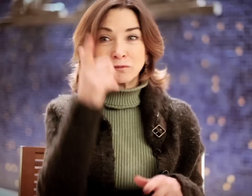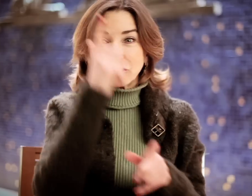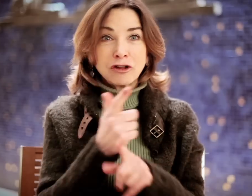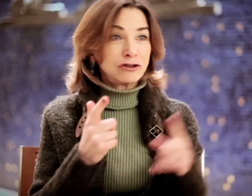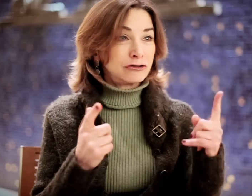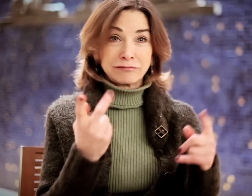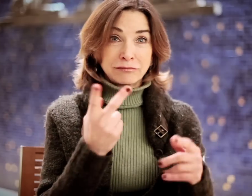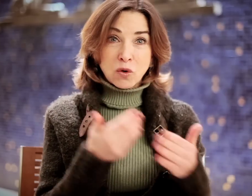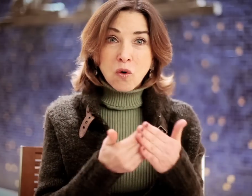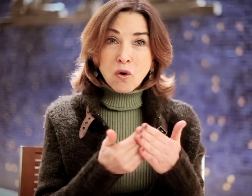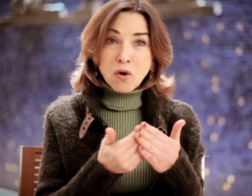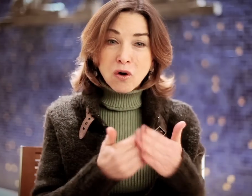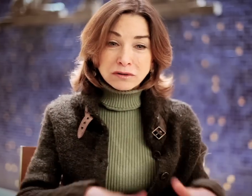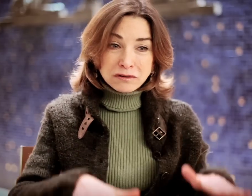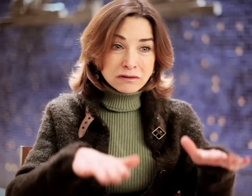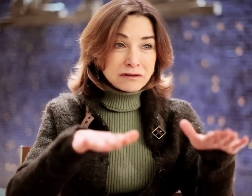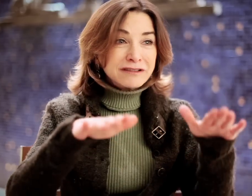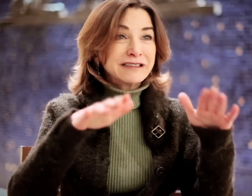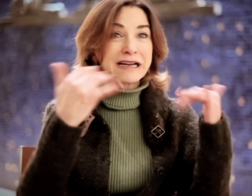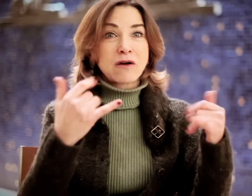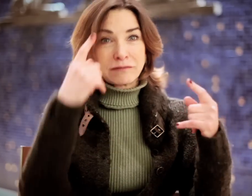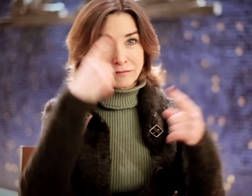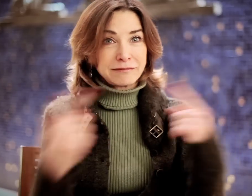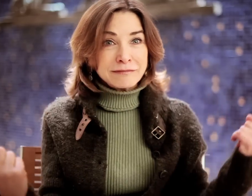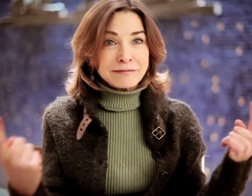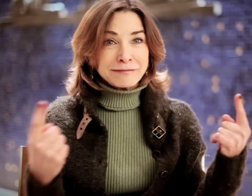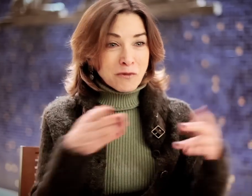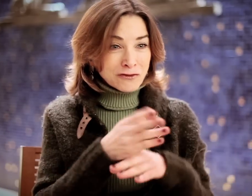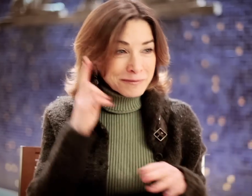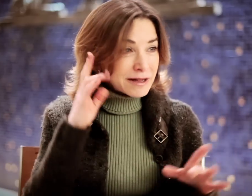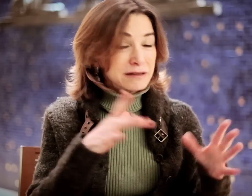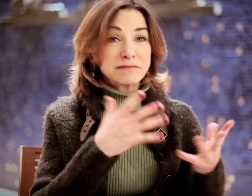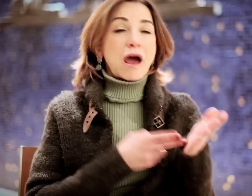These were two brothers who grew up, very close and then they opposed over the implant.